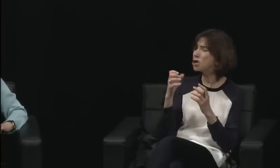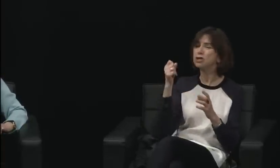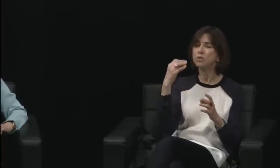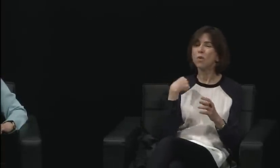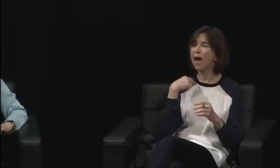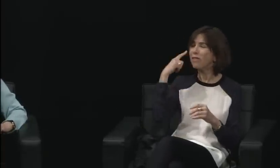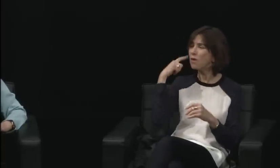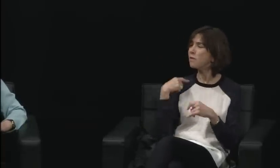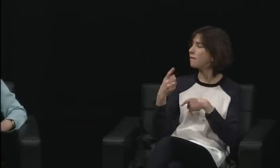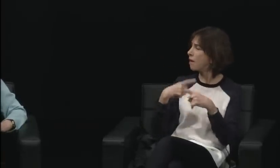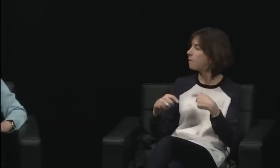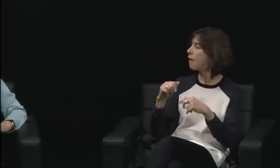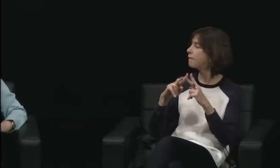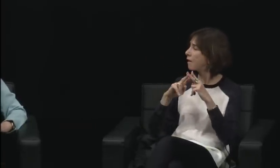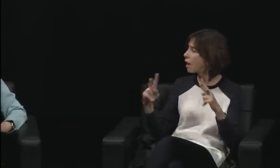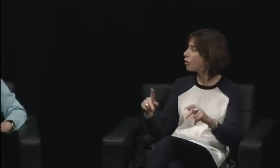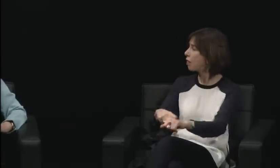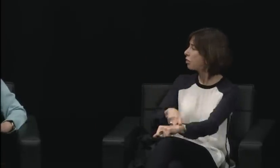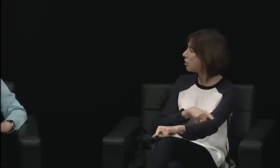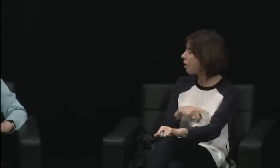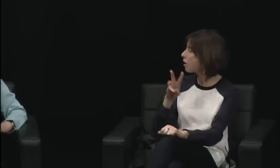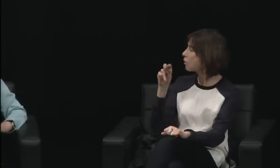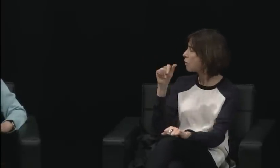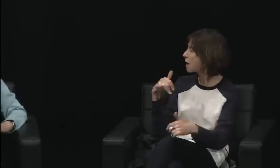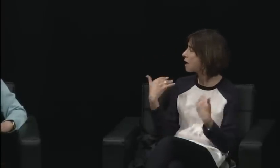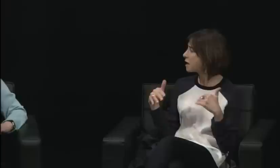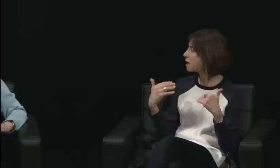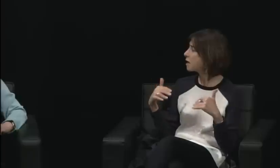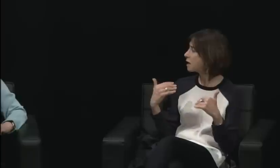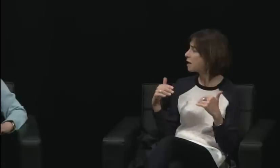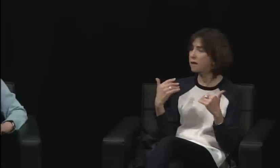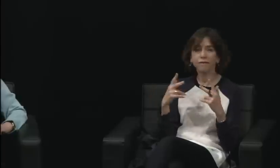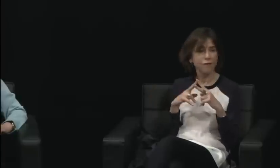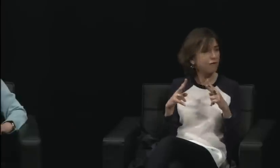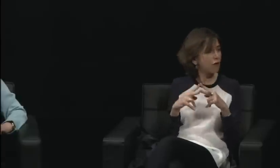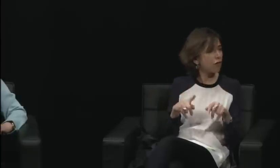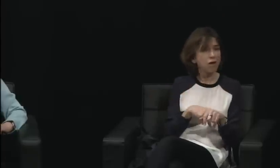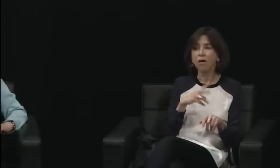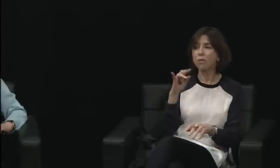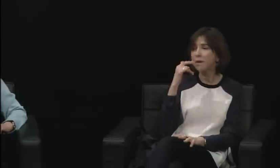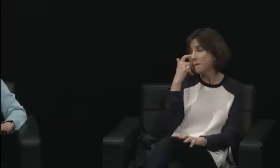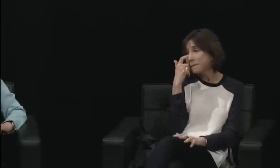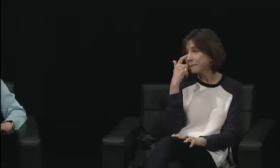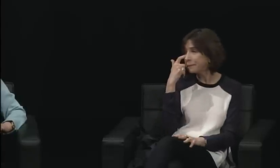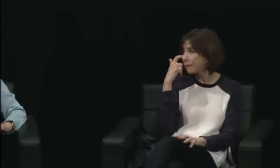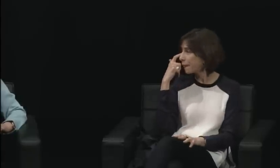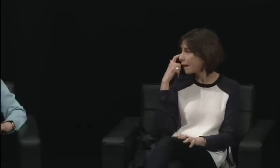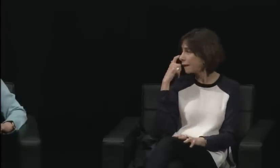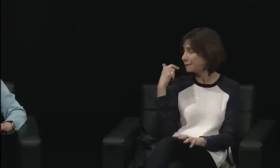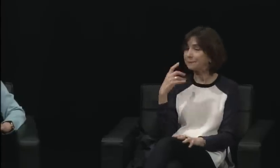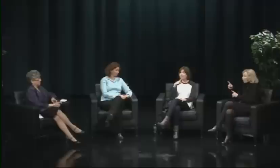through media, through sharing information